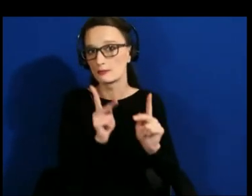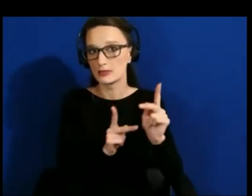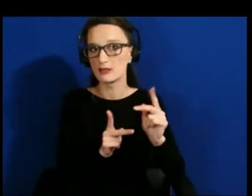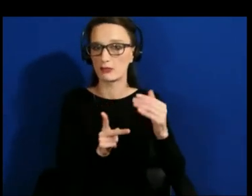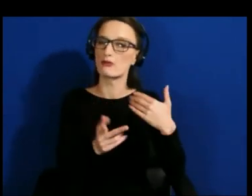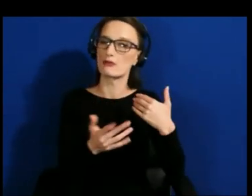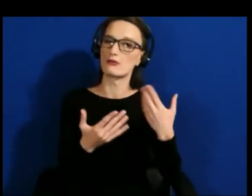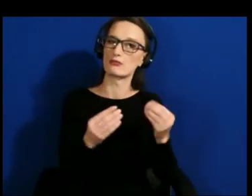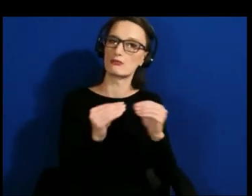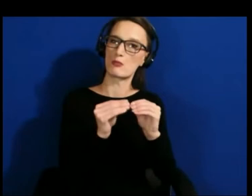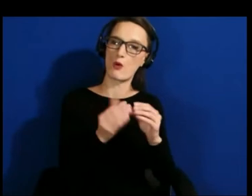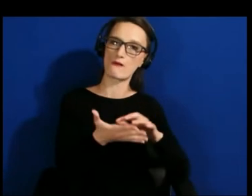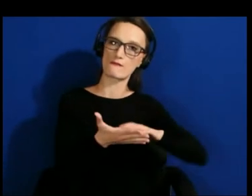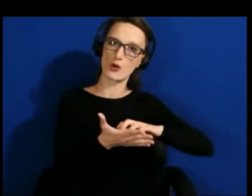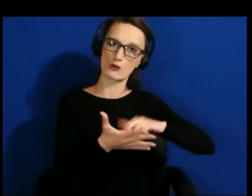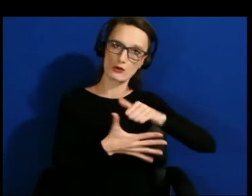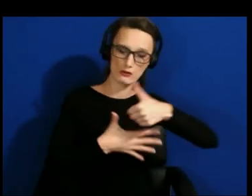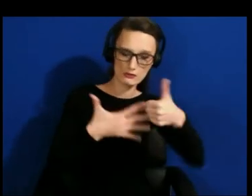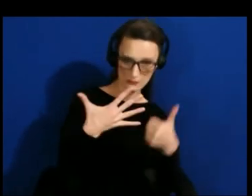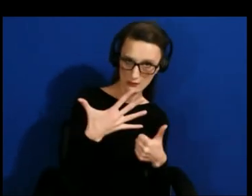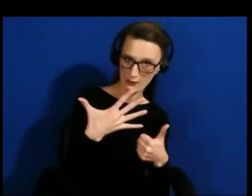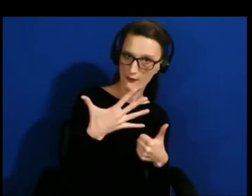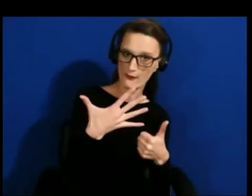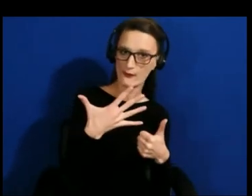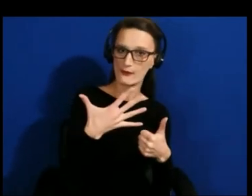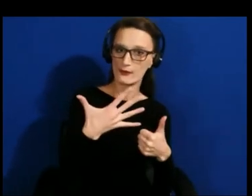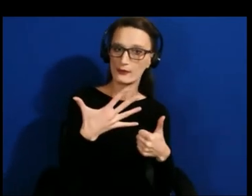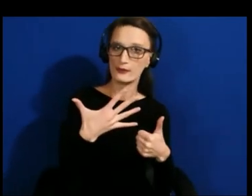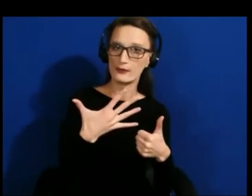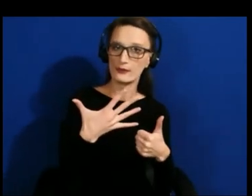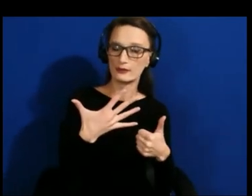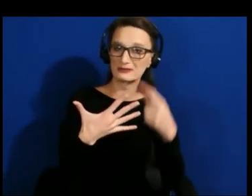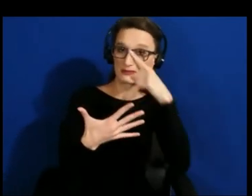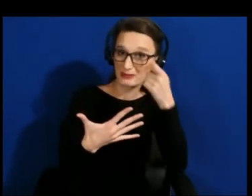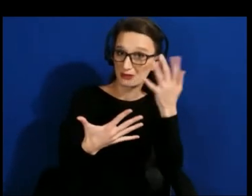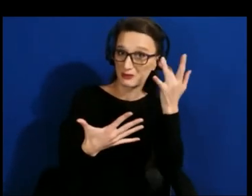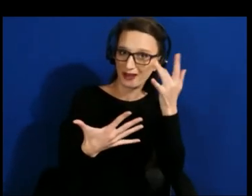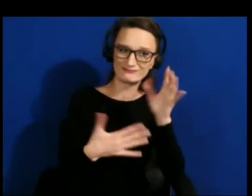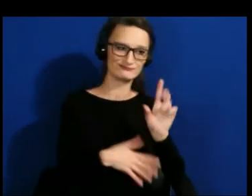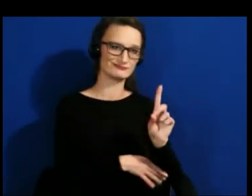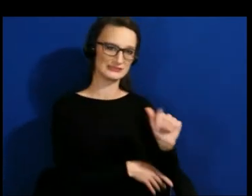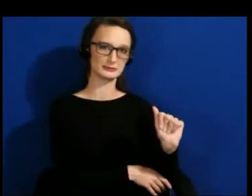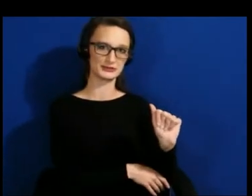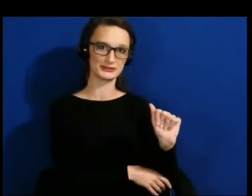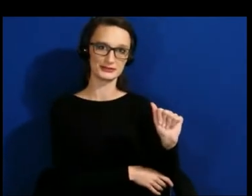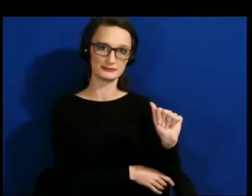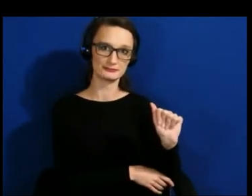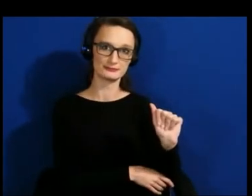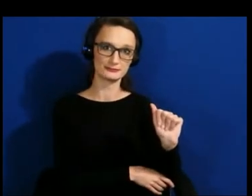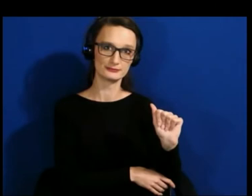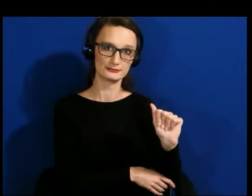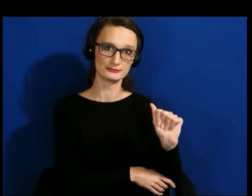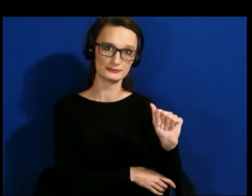socioeconomically vulnerable because of a disability, need to have methods of funding access